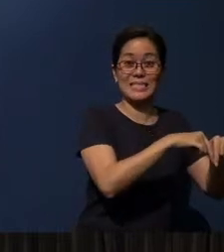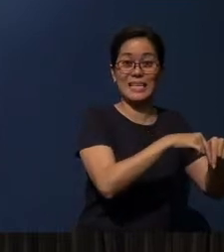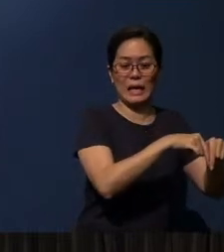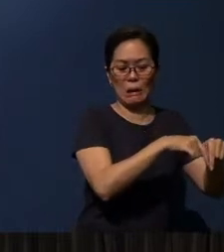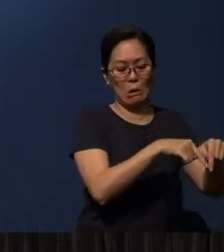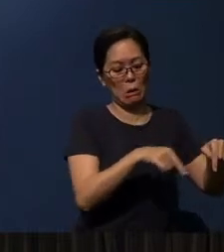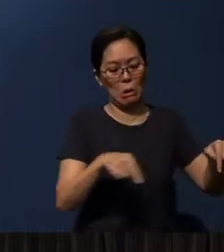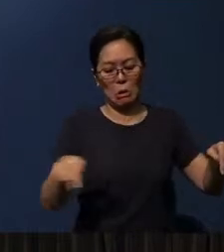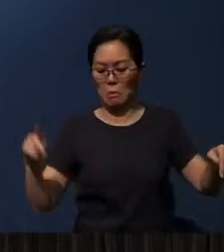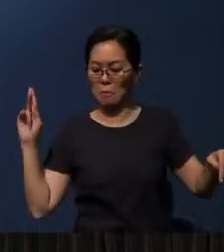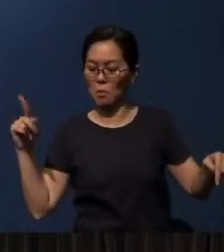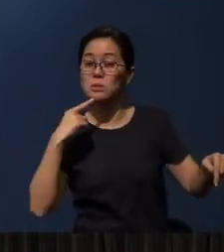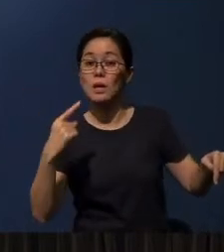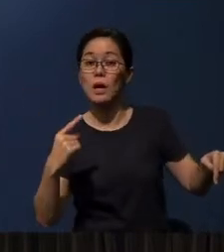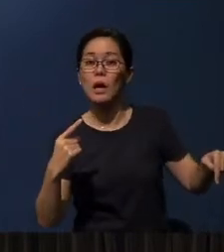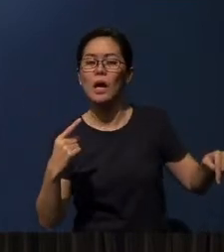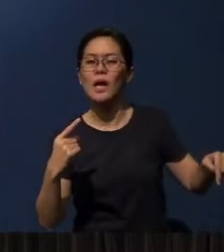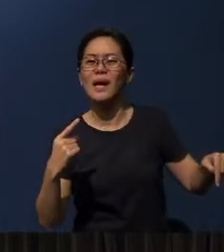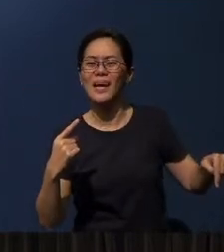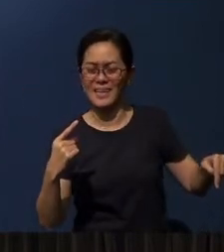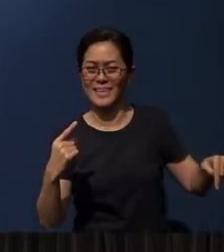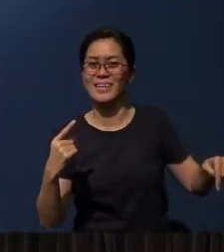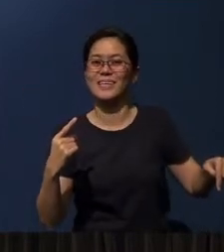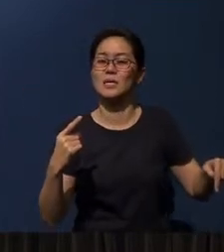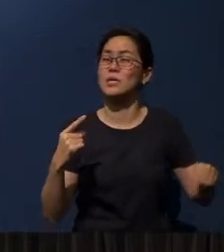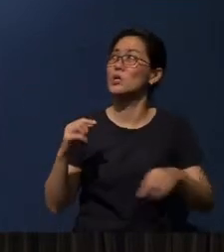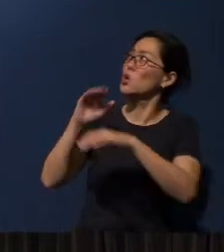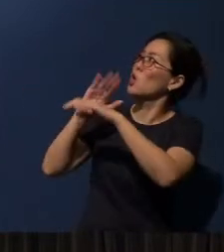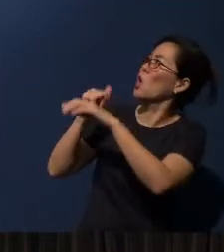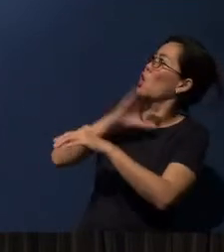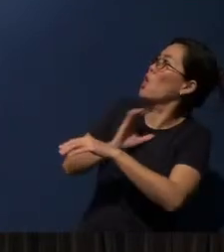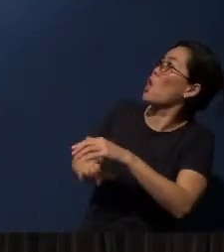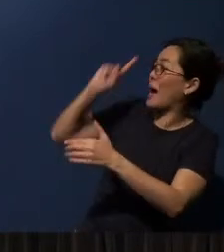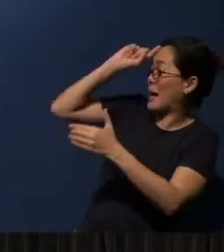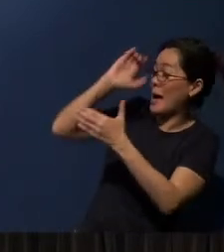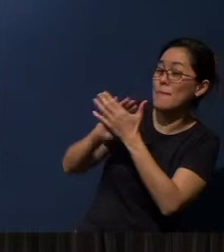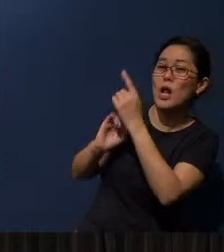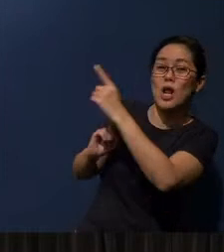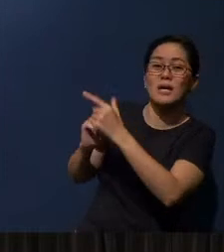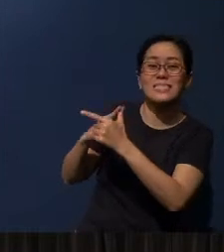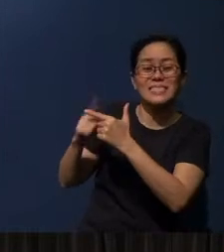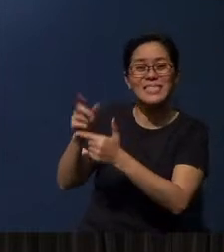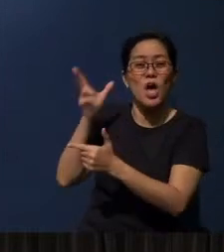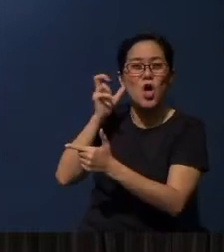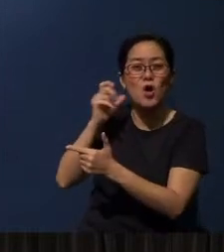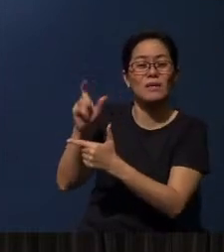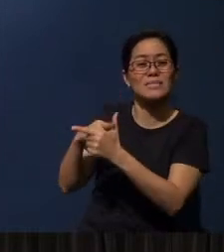he says, you know, calling upon Christ believing in Him, and then hearing, and then preaching.